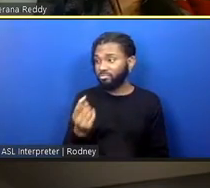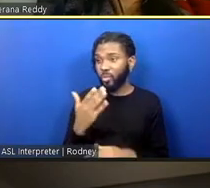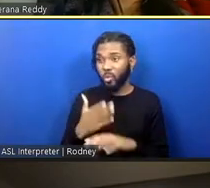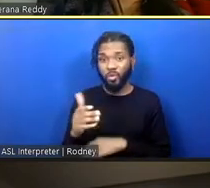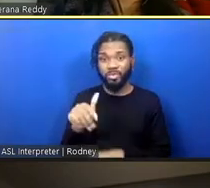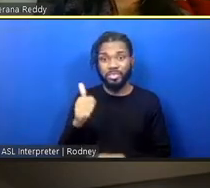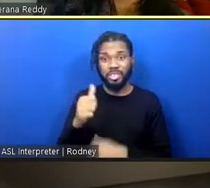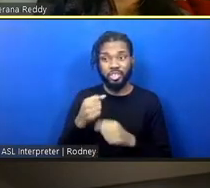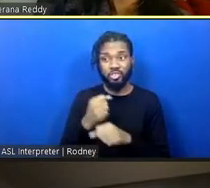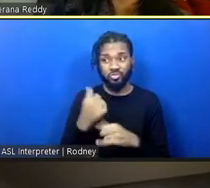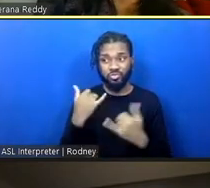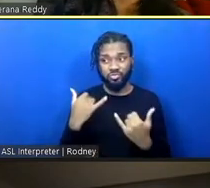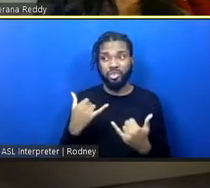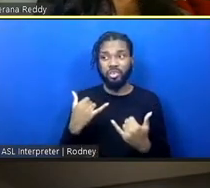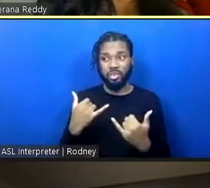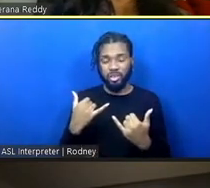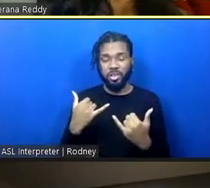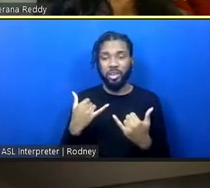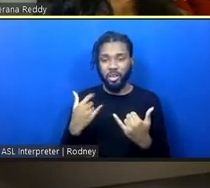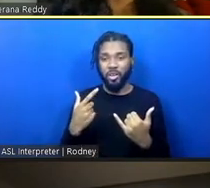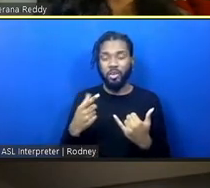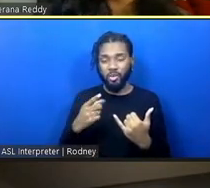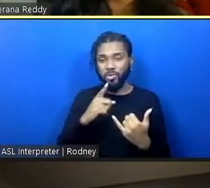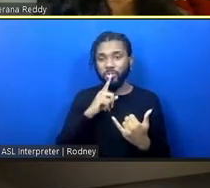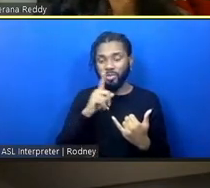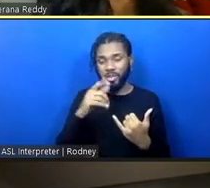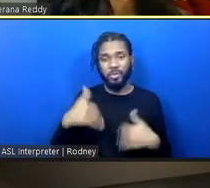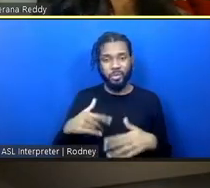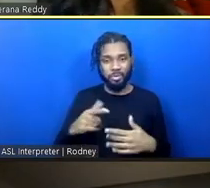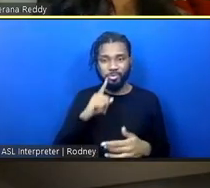there must be an incredible web of relationships that you have built, both